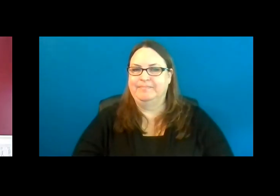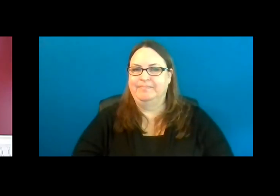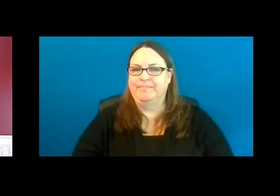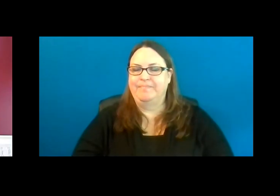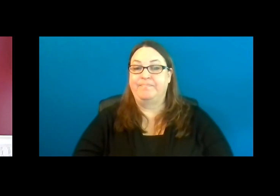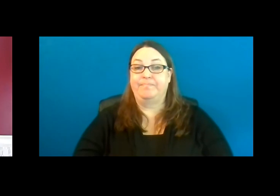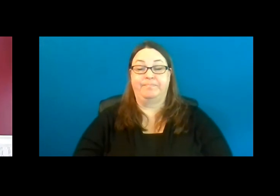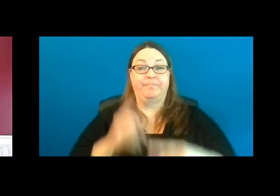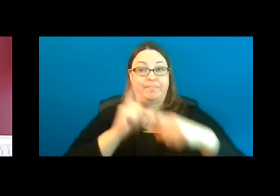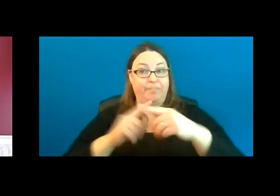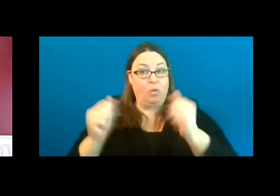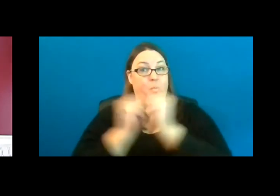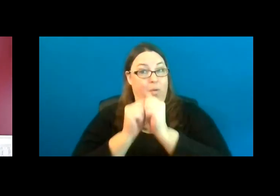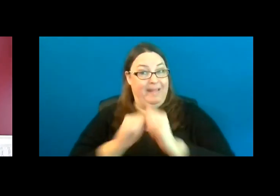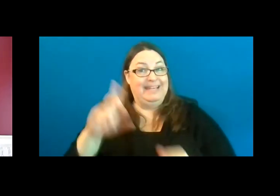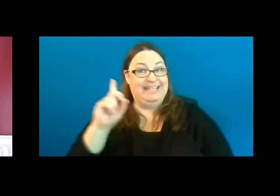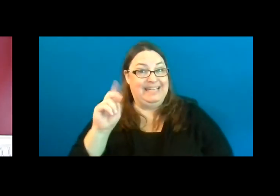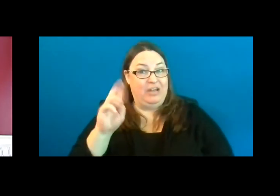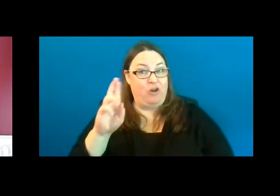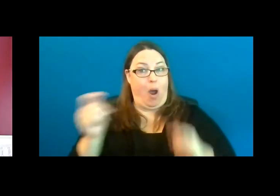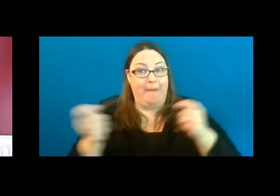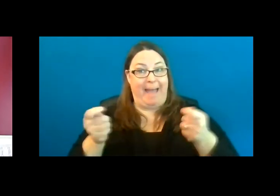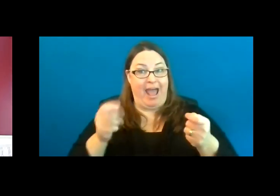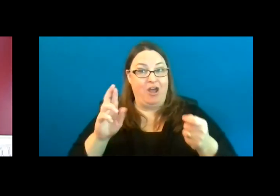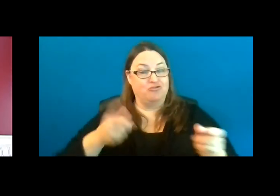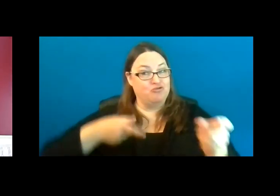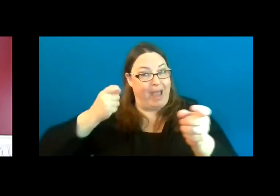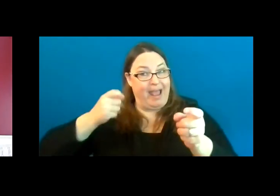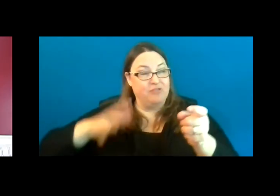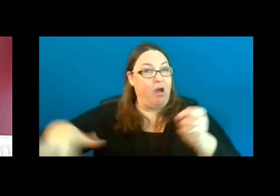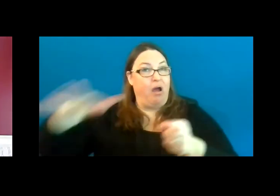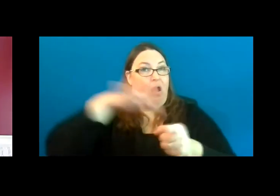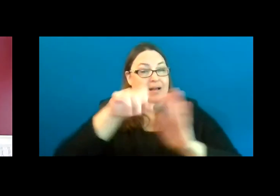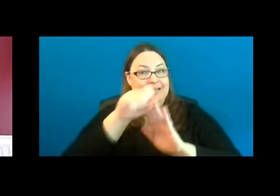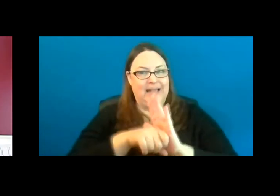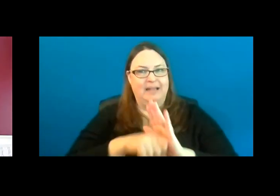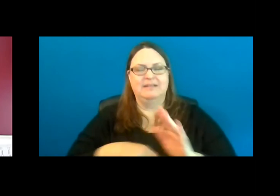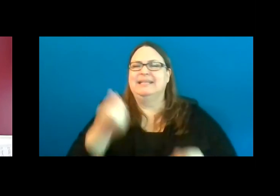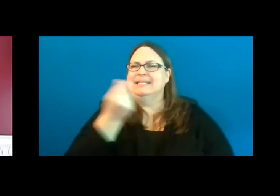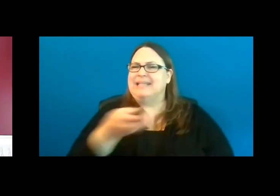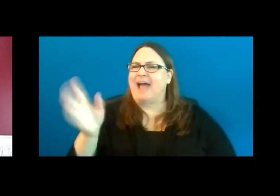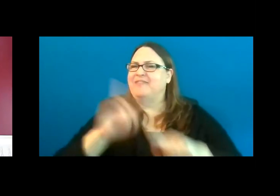In addition to the DNR managed ranges across the state, numerous partner facilities exist,